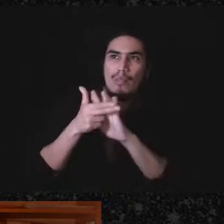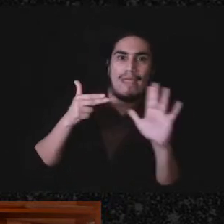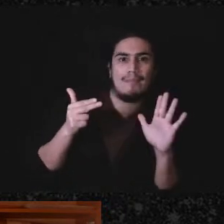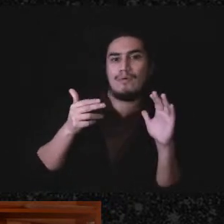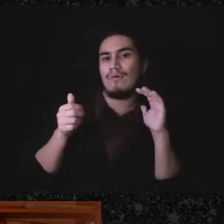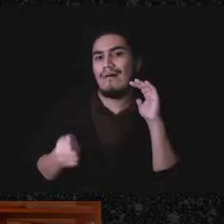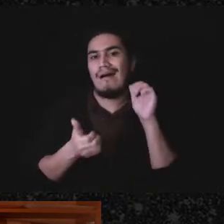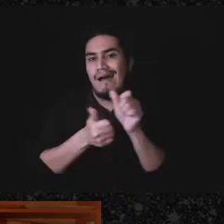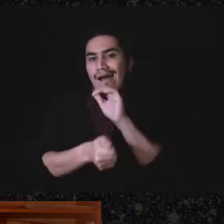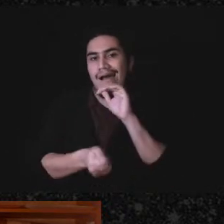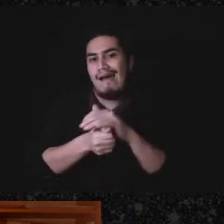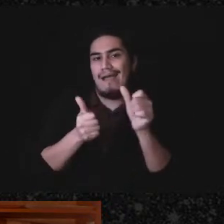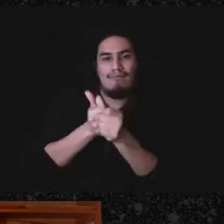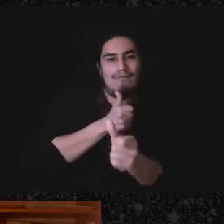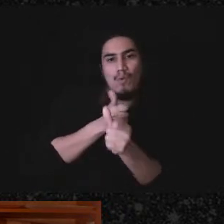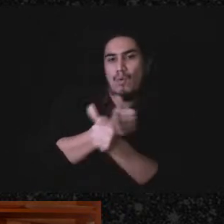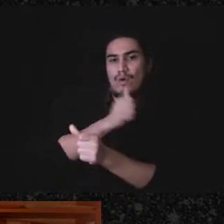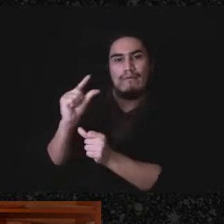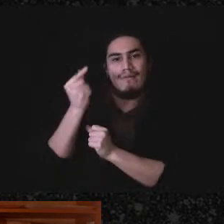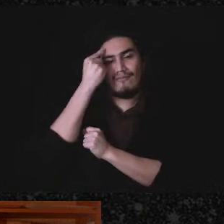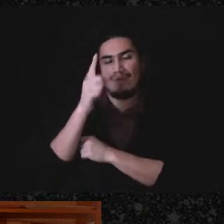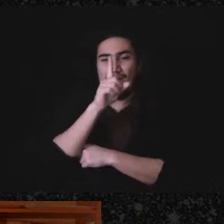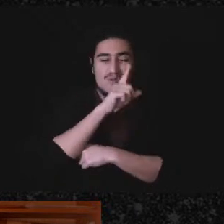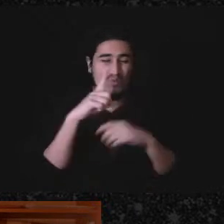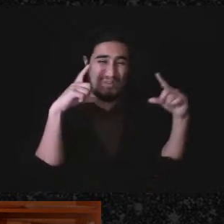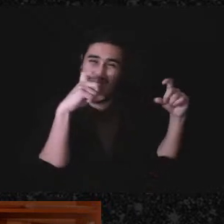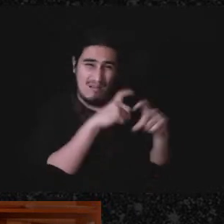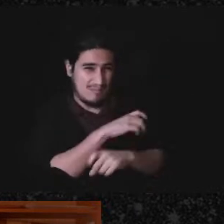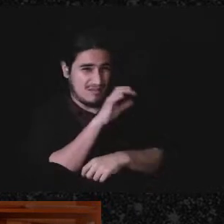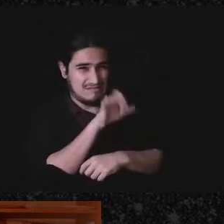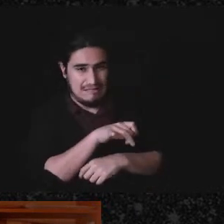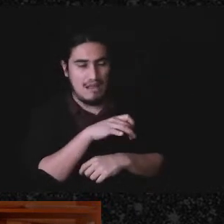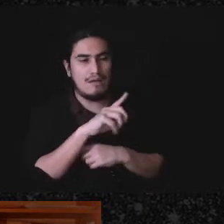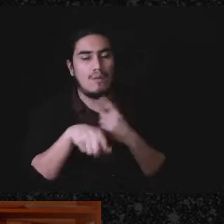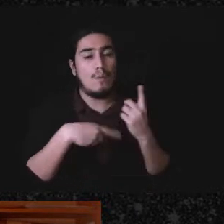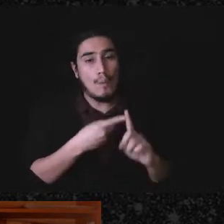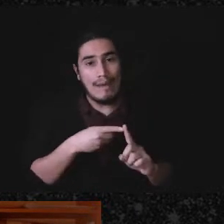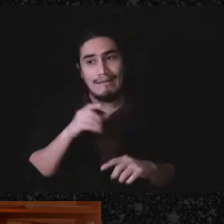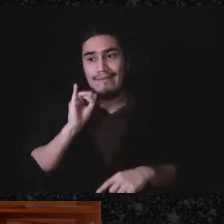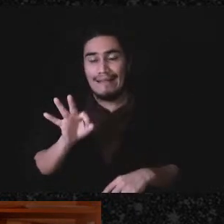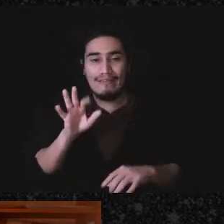and it's really complicated to figure out when or if people want to do that, what's